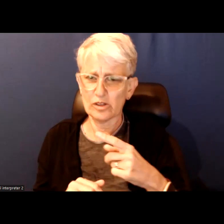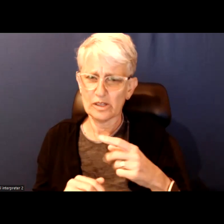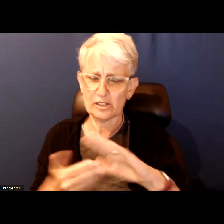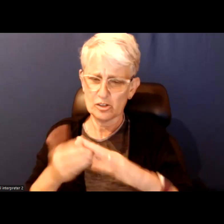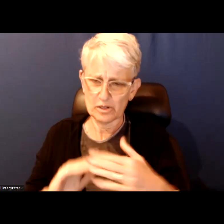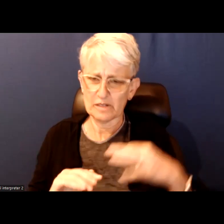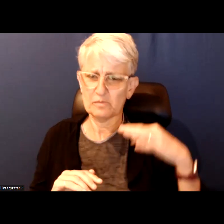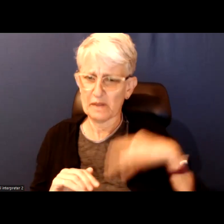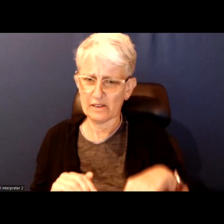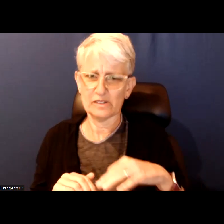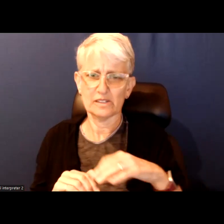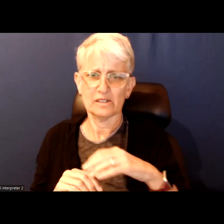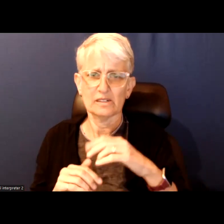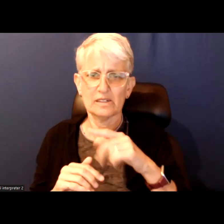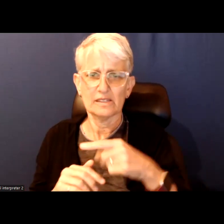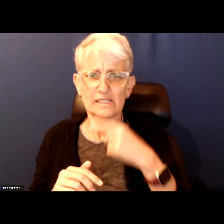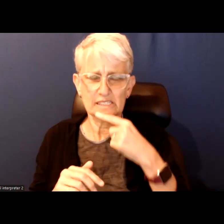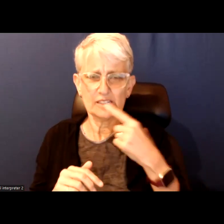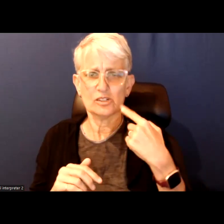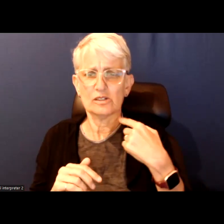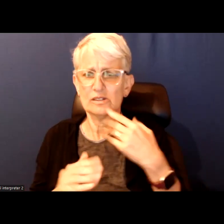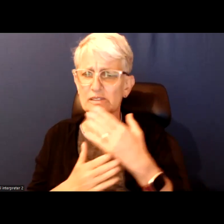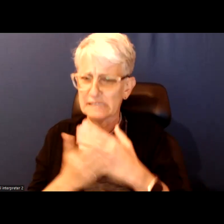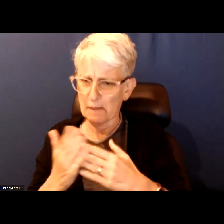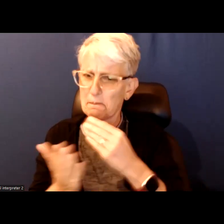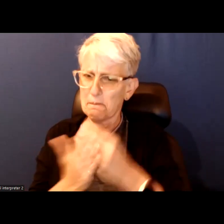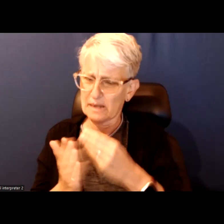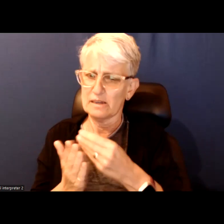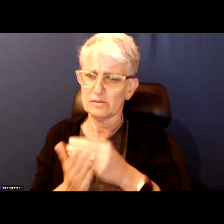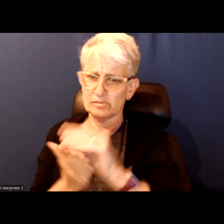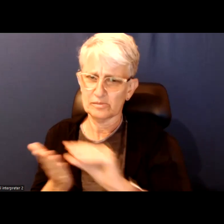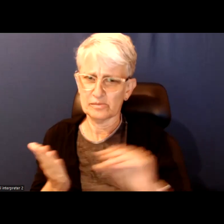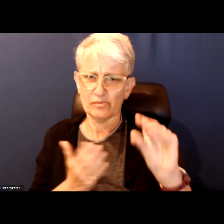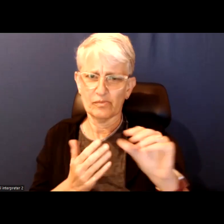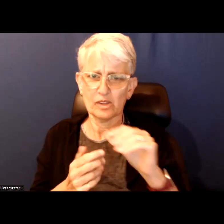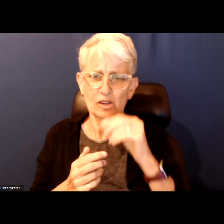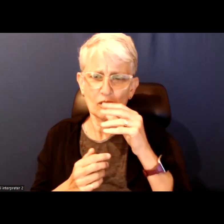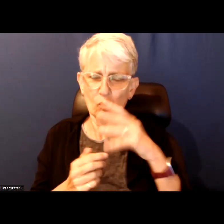Insurance policies that says some of those dollars must go to women in firms must go